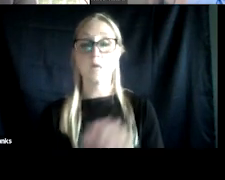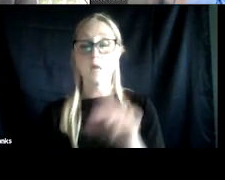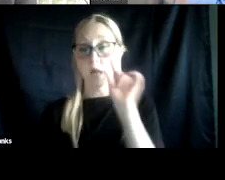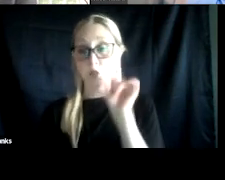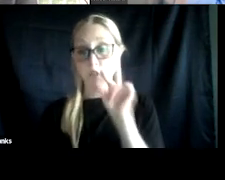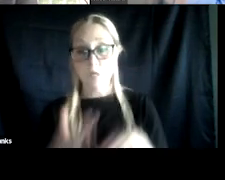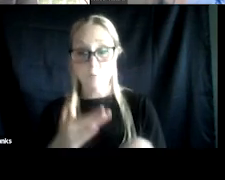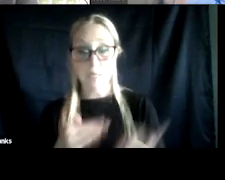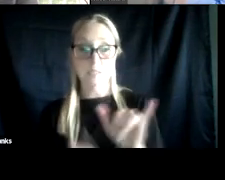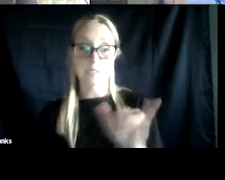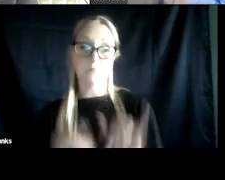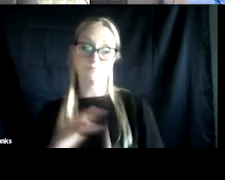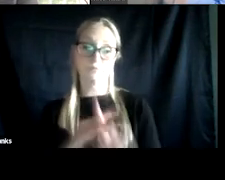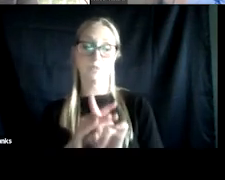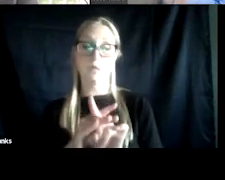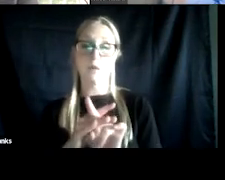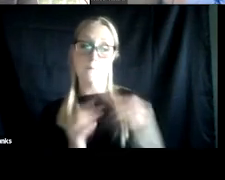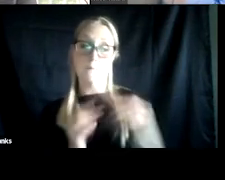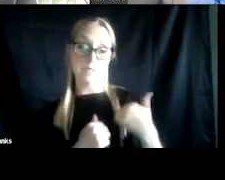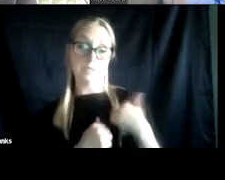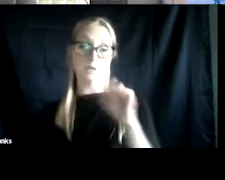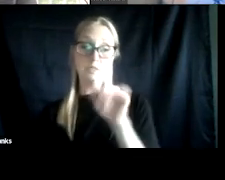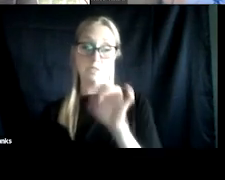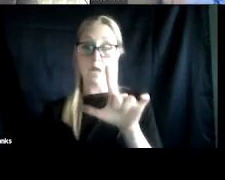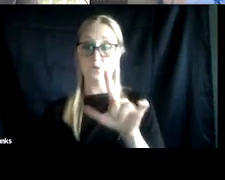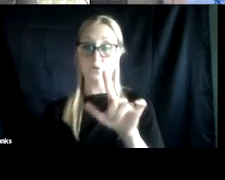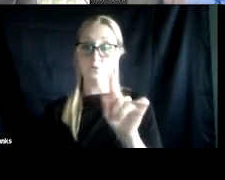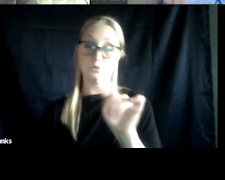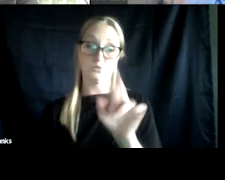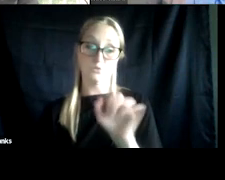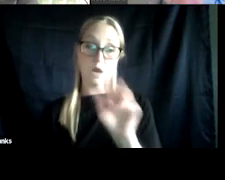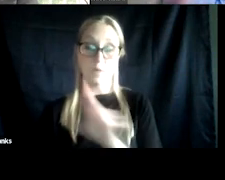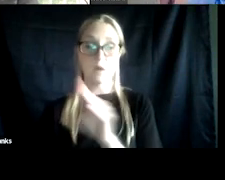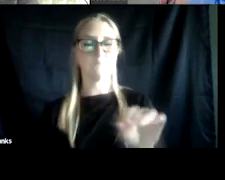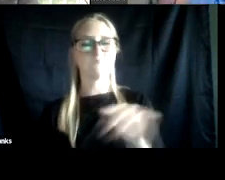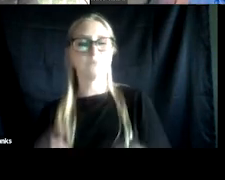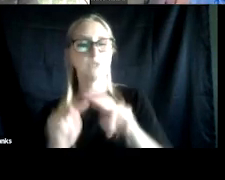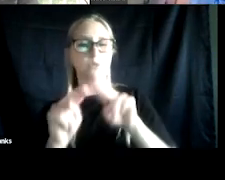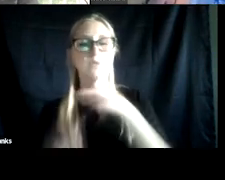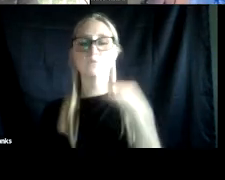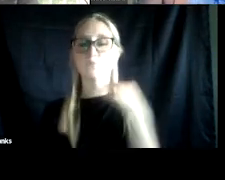such as the prevalence of military sexual trauma and overall increased risk for PTSD and other mental health conditions among women veterans.